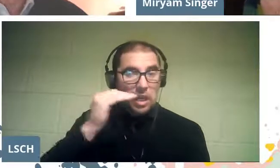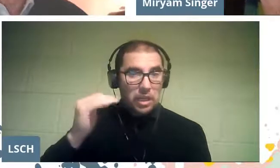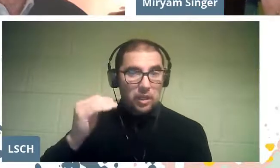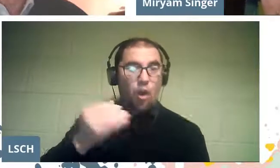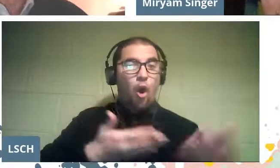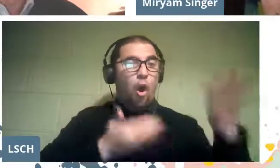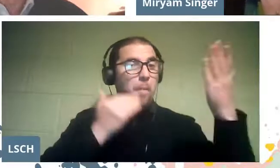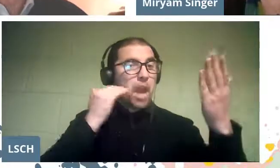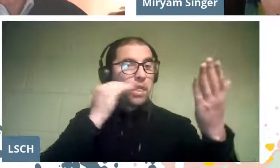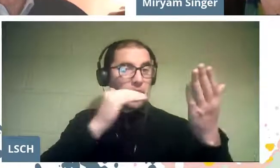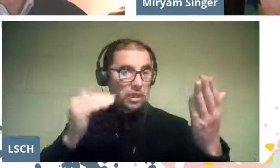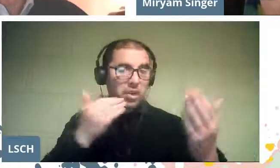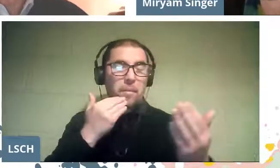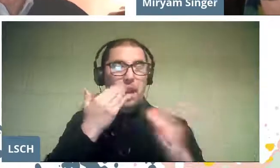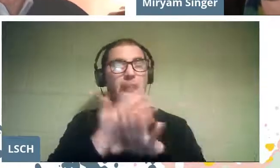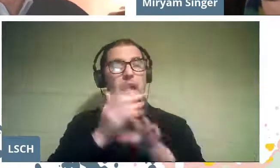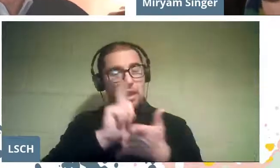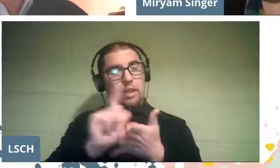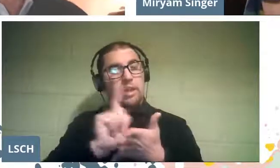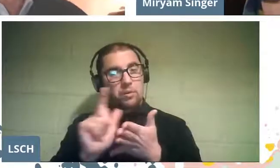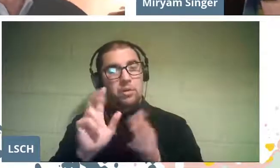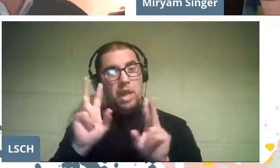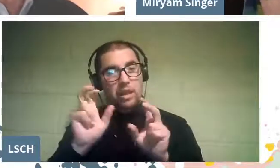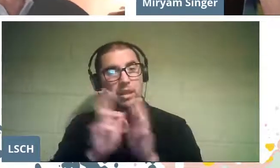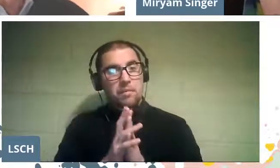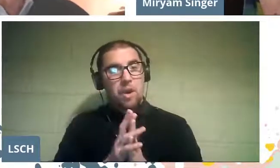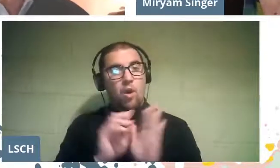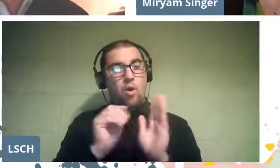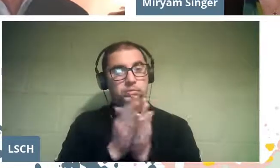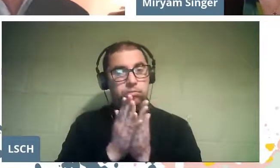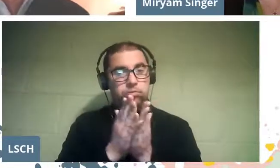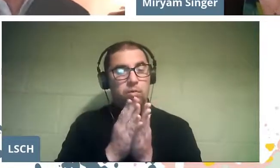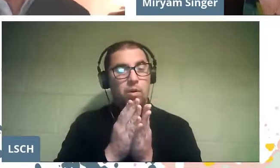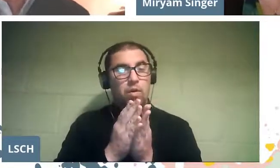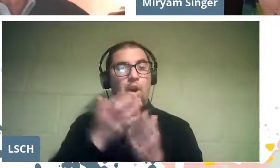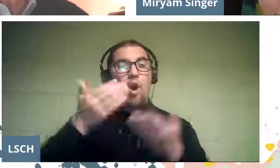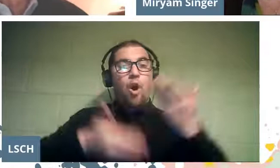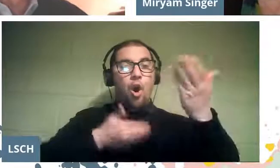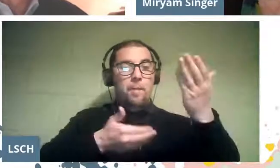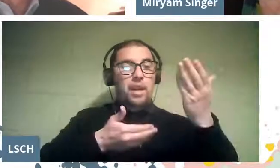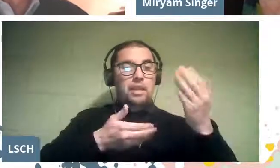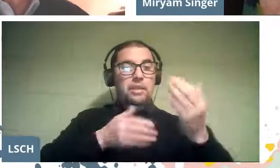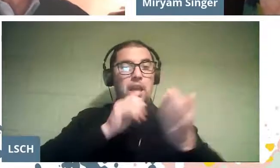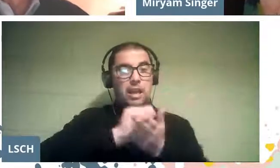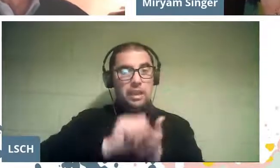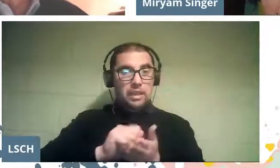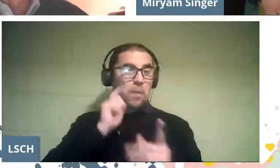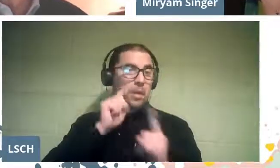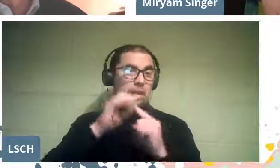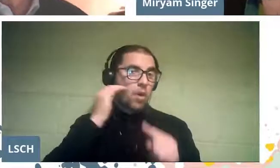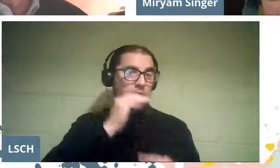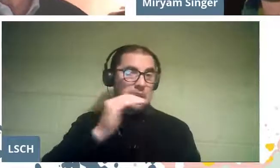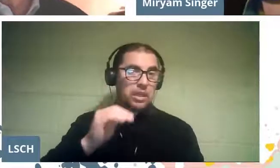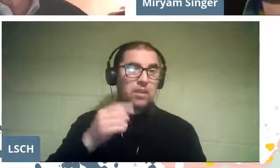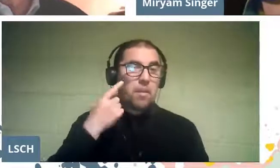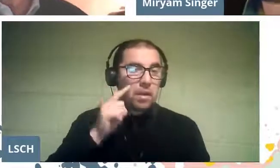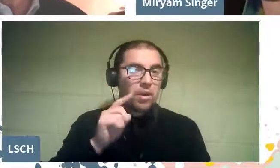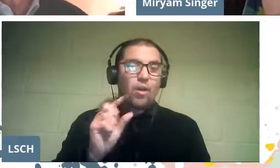There are also several operas written for children. Not many.